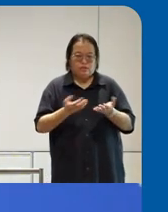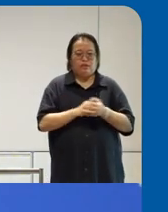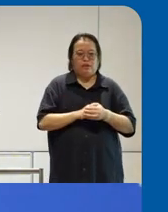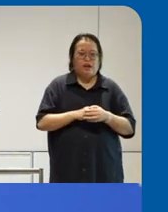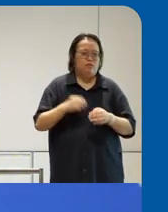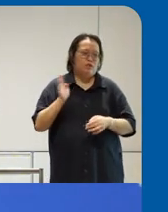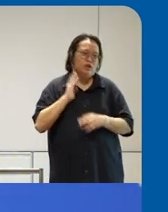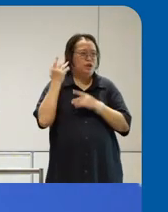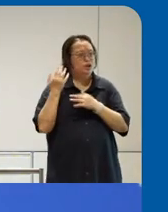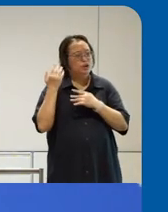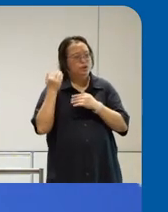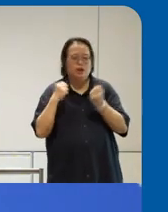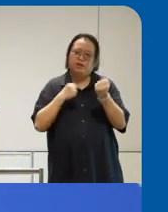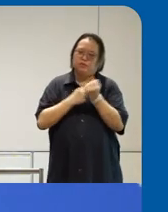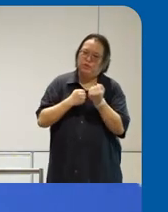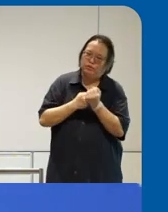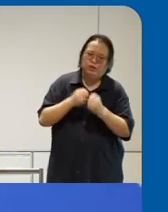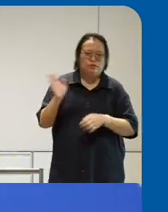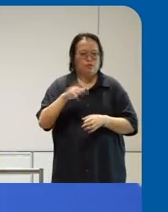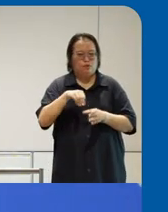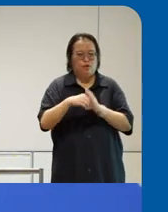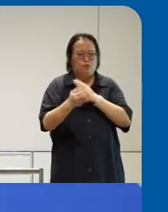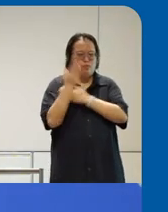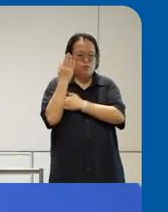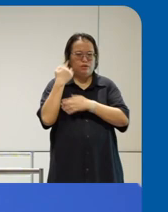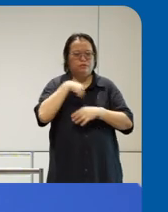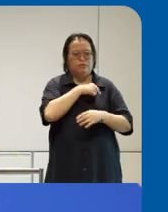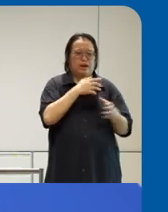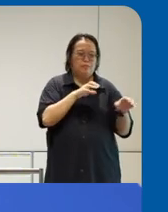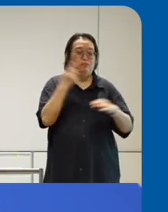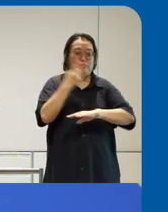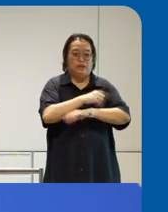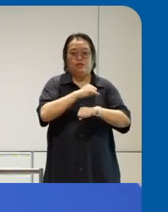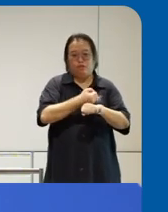to sponsor this we in the morning we did um our day job we were building applications for